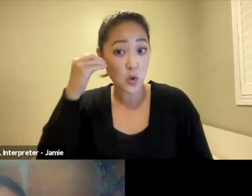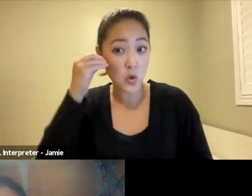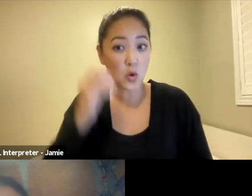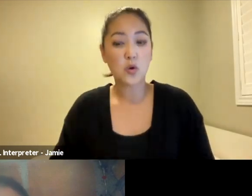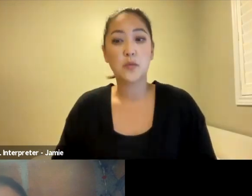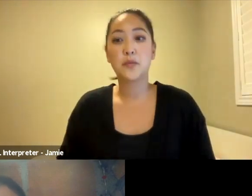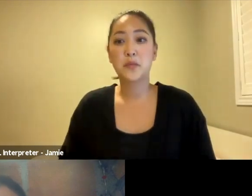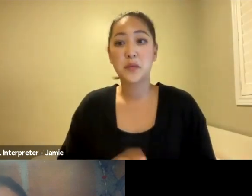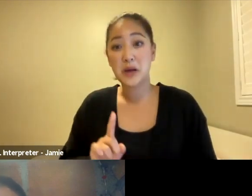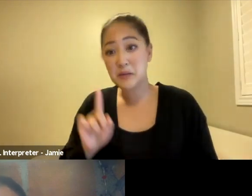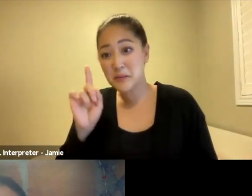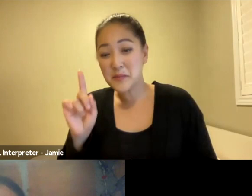You can see a brick wall behind me.